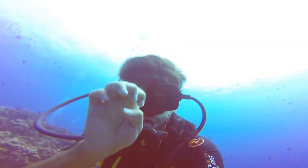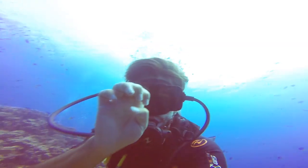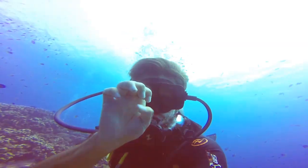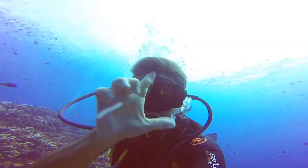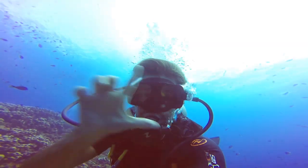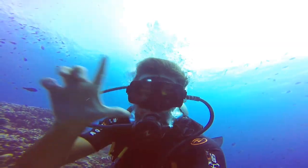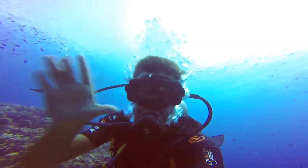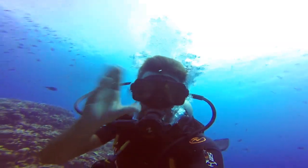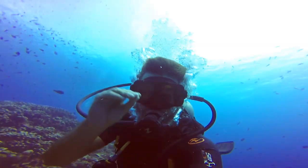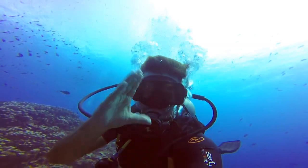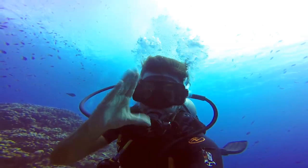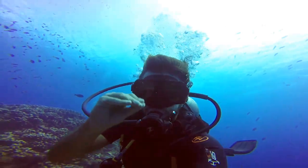That's an eel.